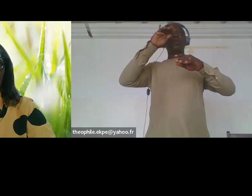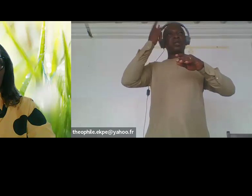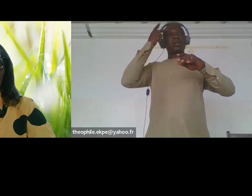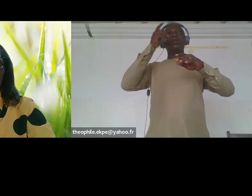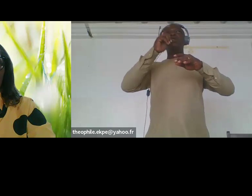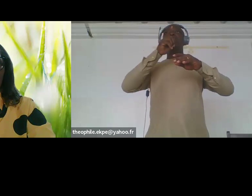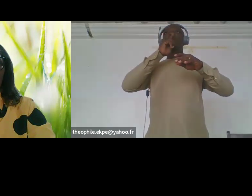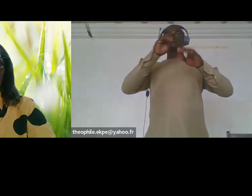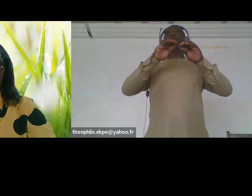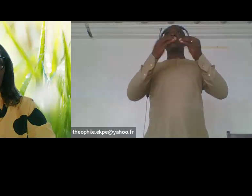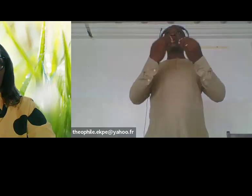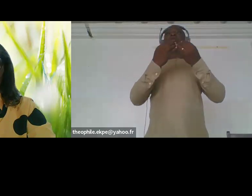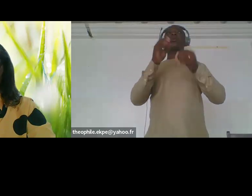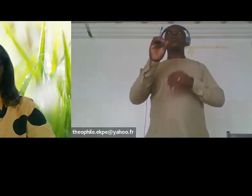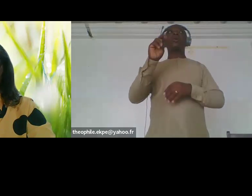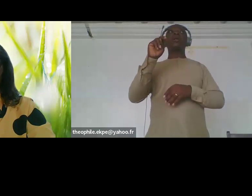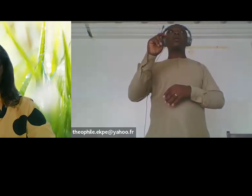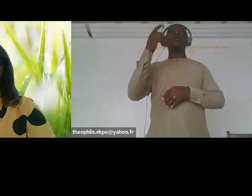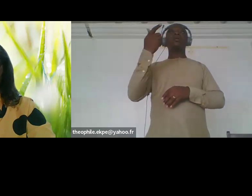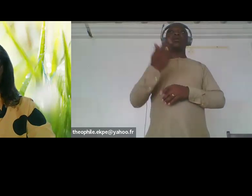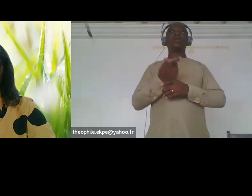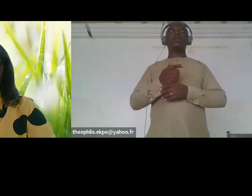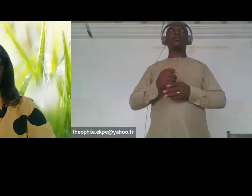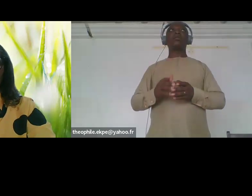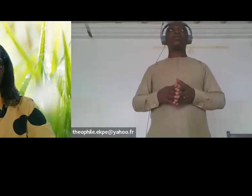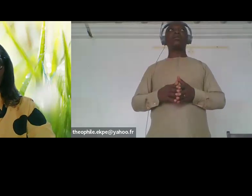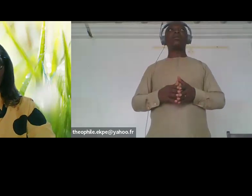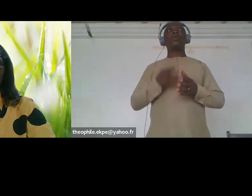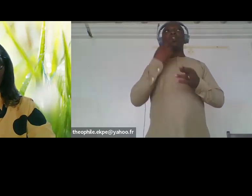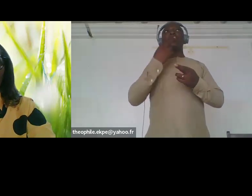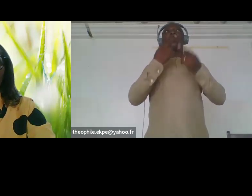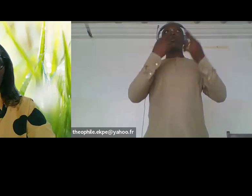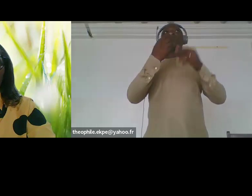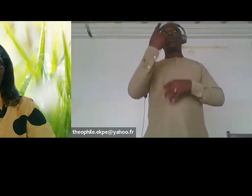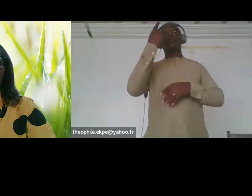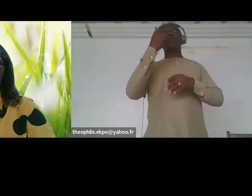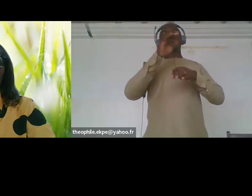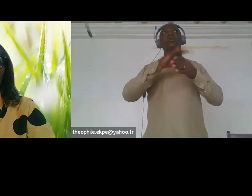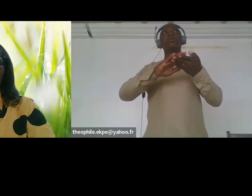organisations de de la société civile une recommandation s te plat